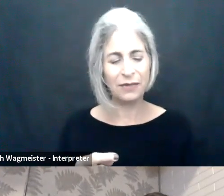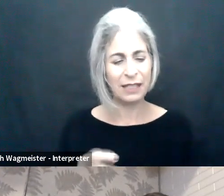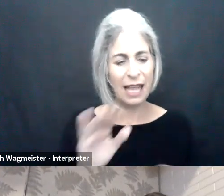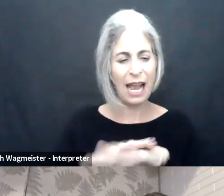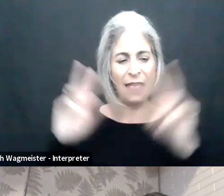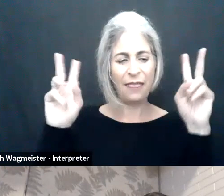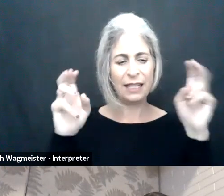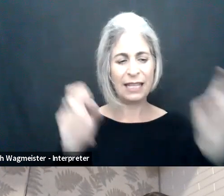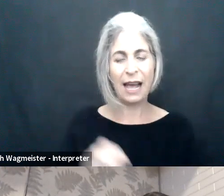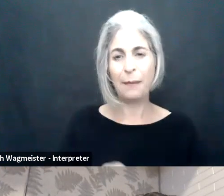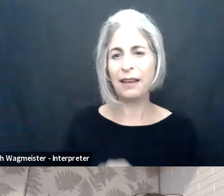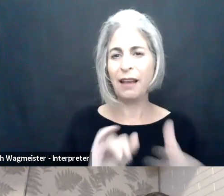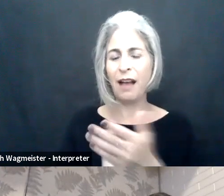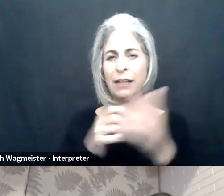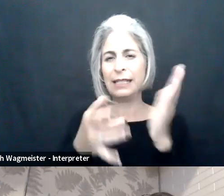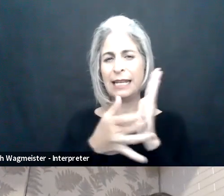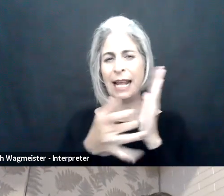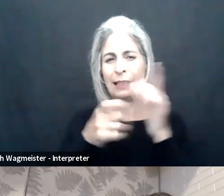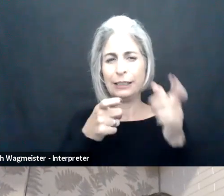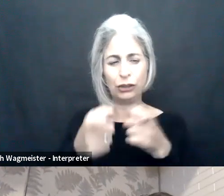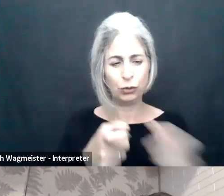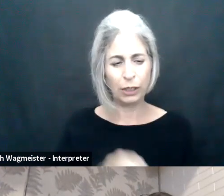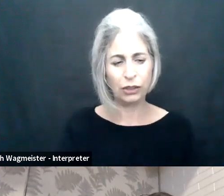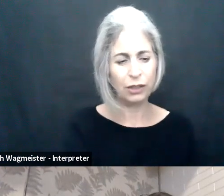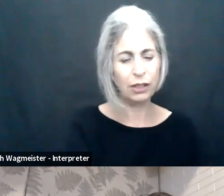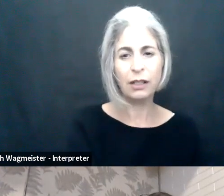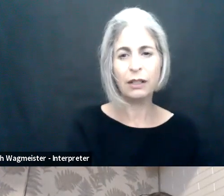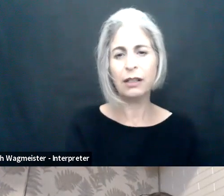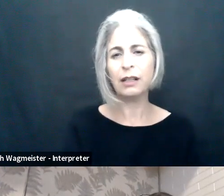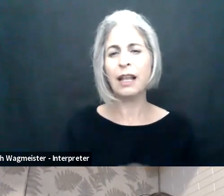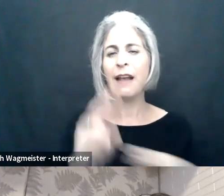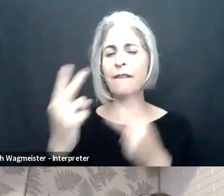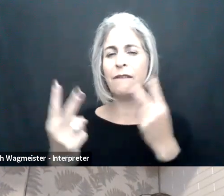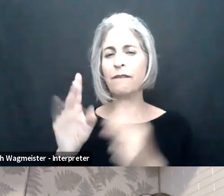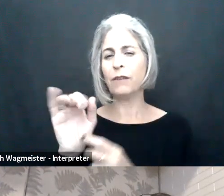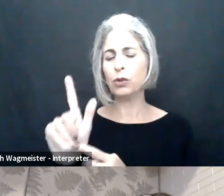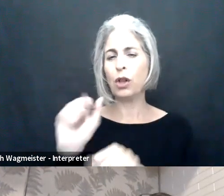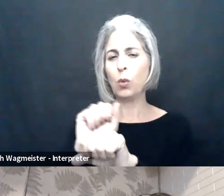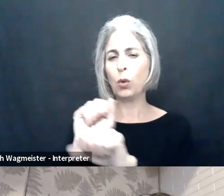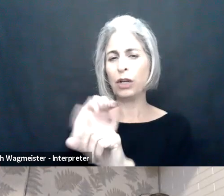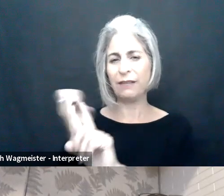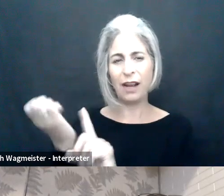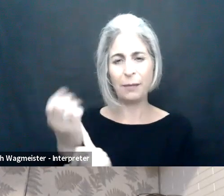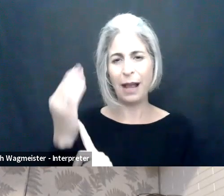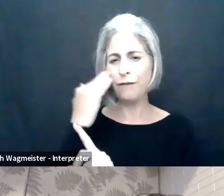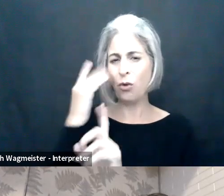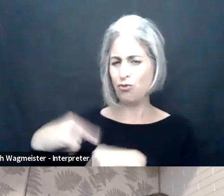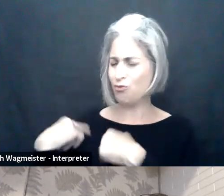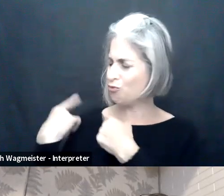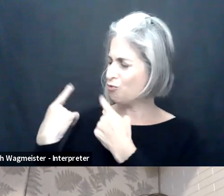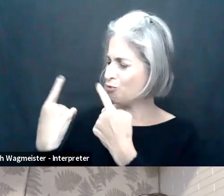so excited! It is going to be on the topic of technology direction that matters for